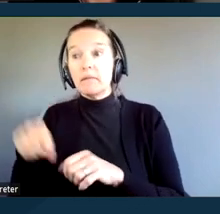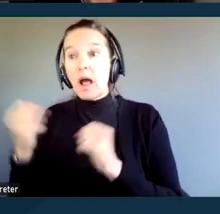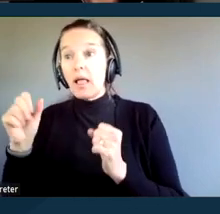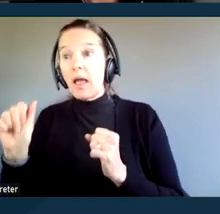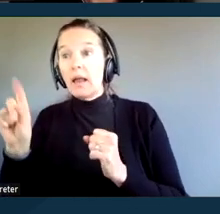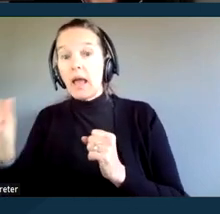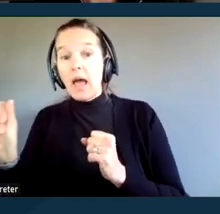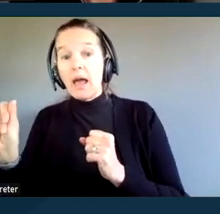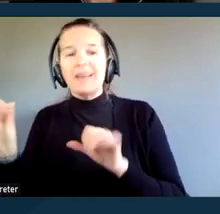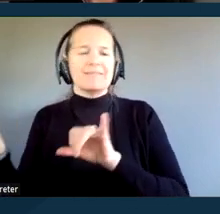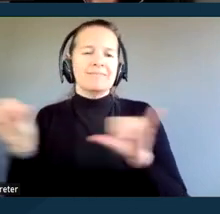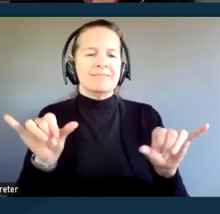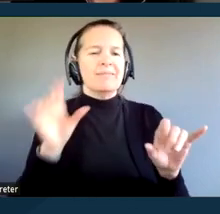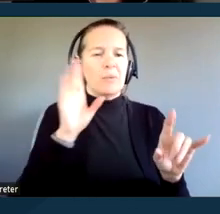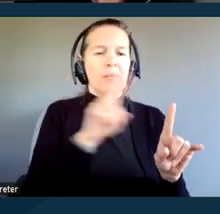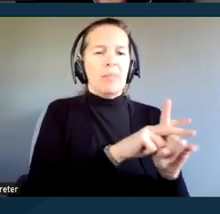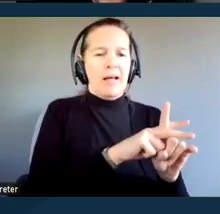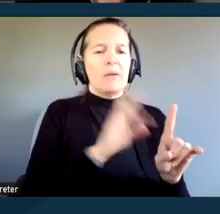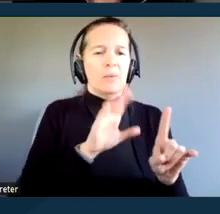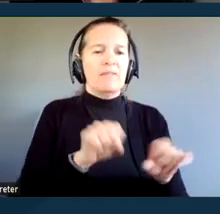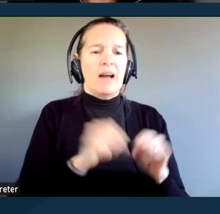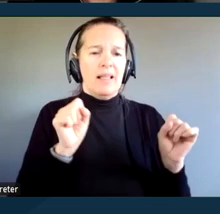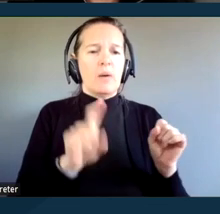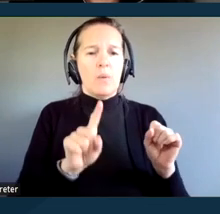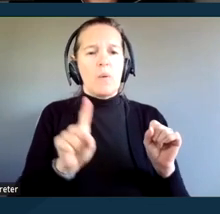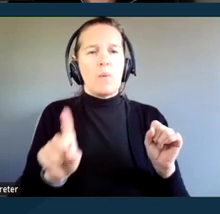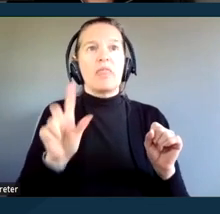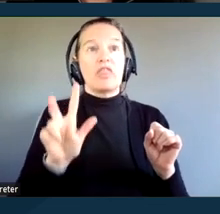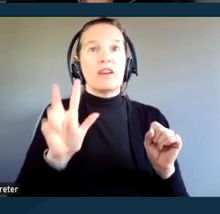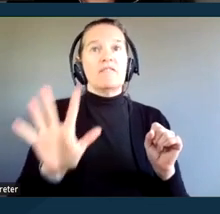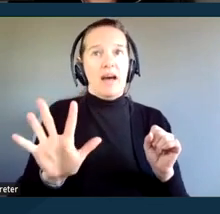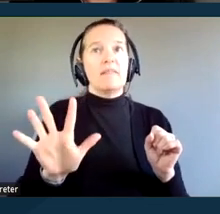you're going to also have violation of 11135 when it comes to the courts.